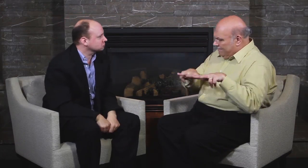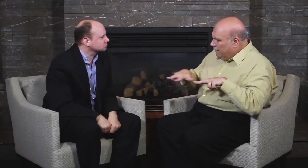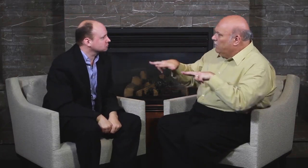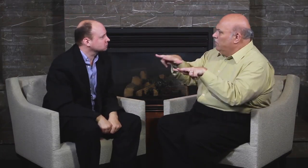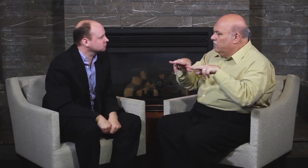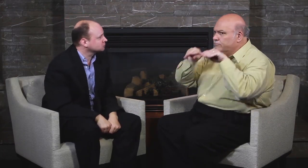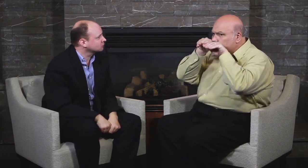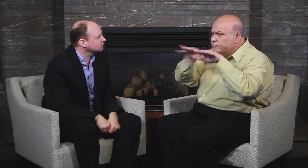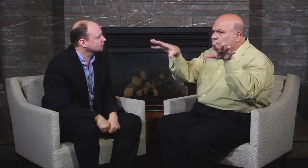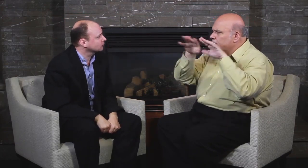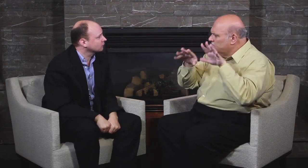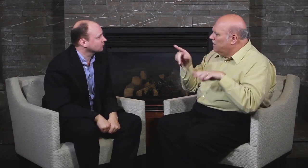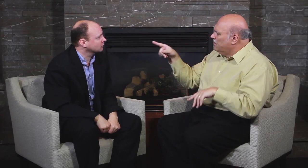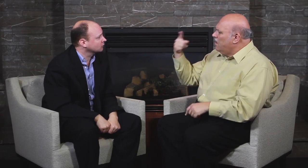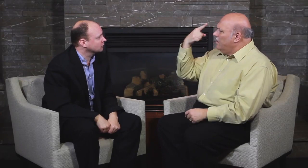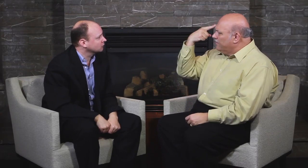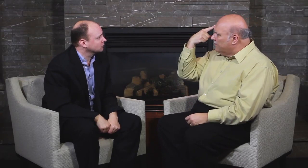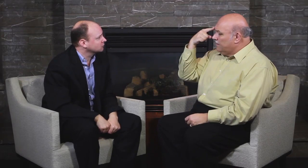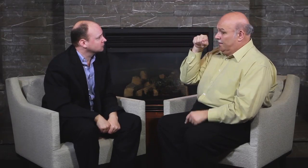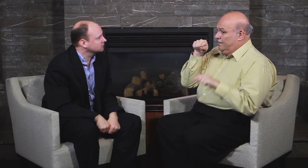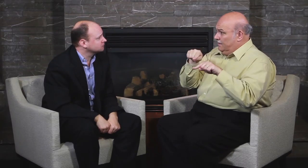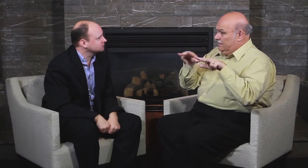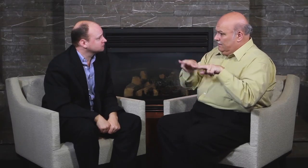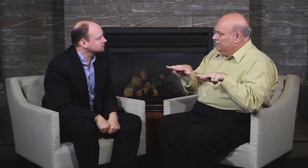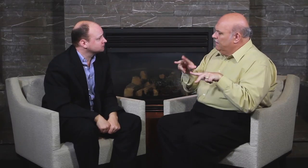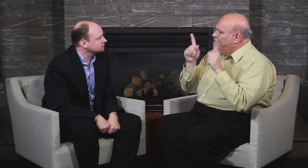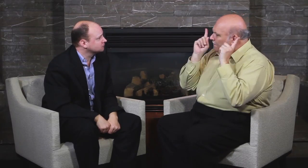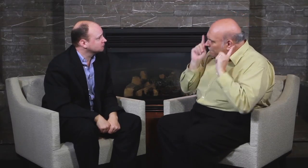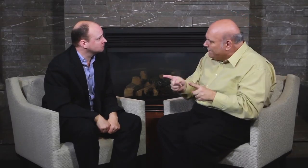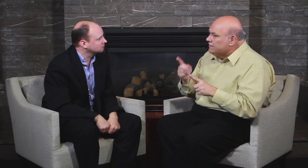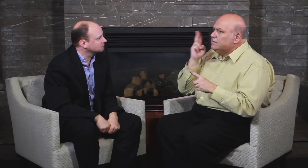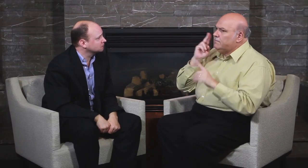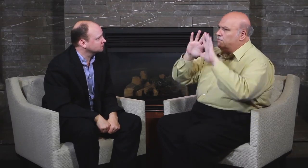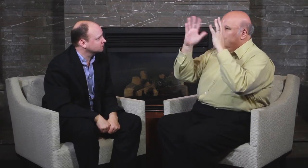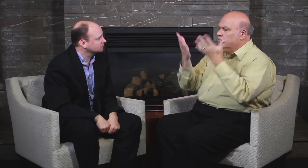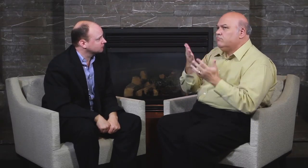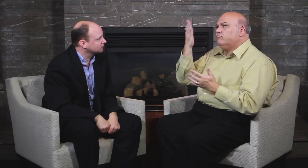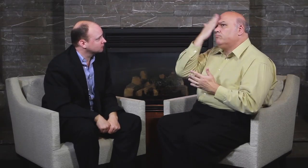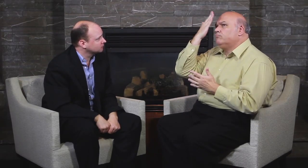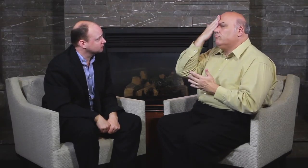You feel that you must make the videos.